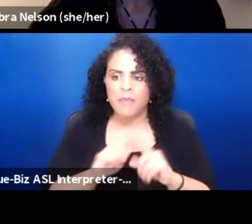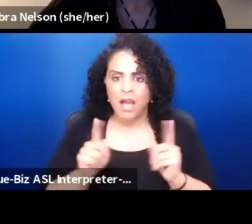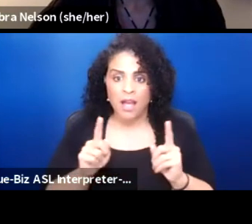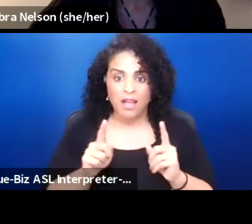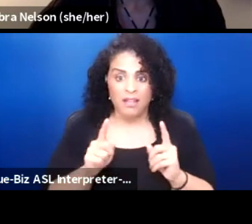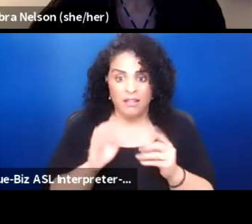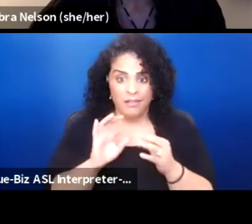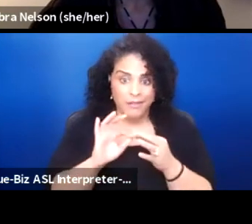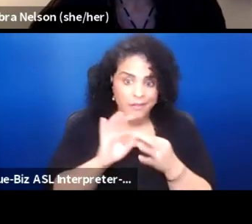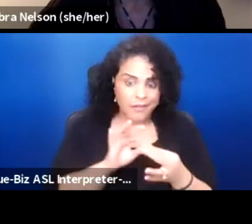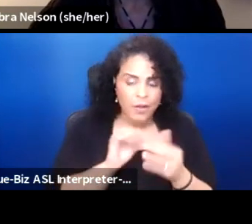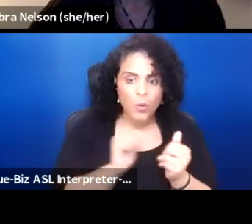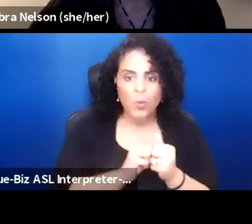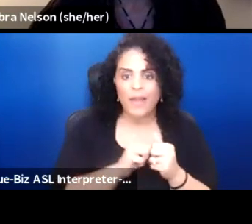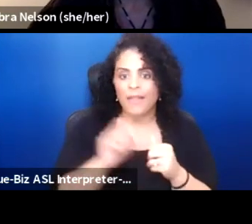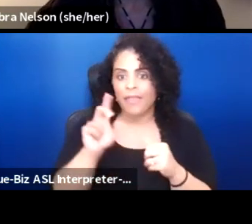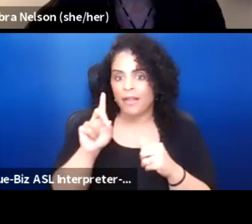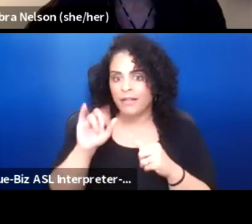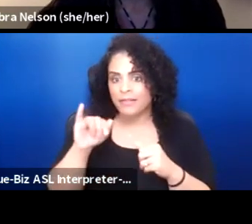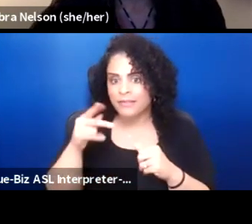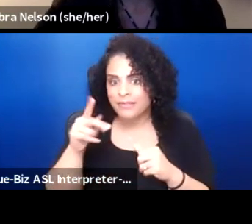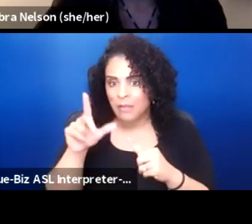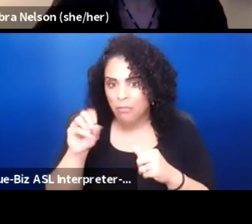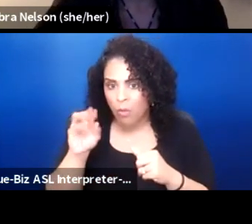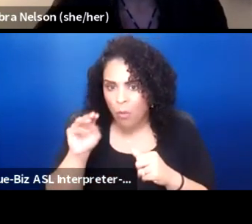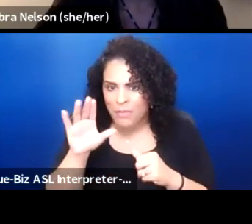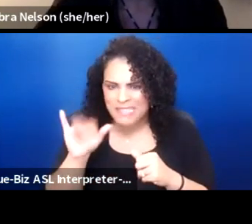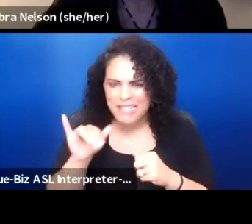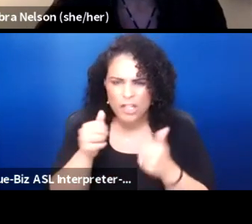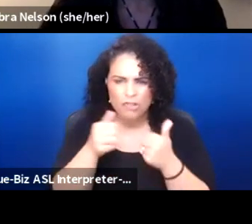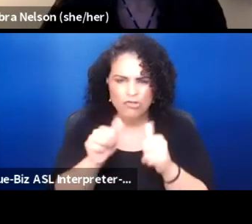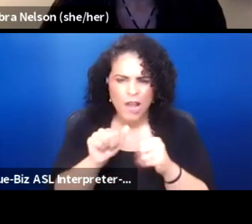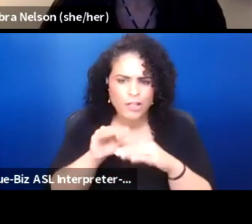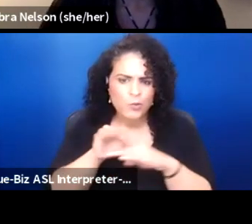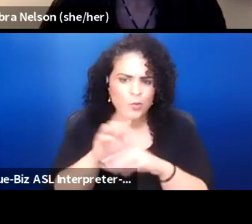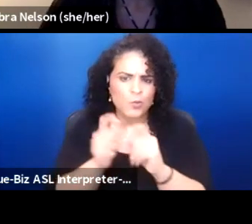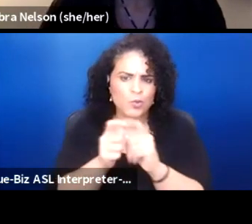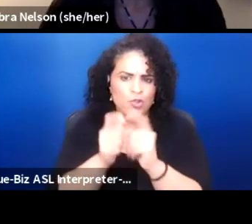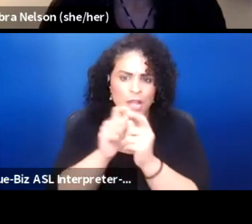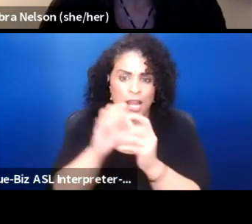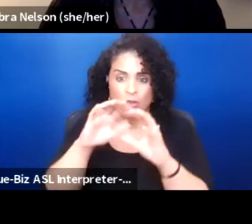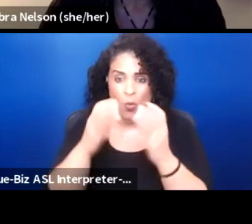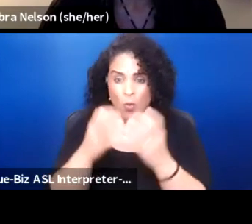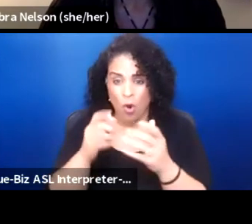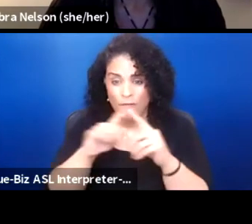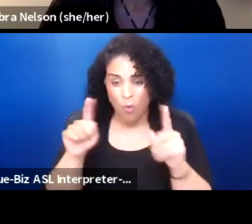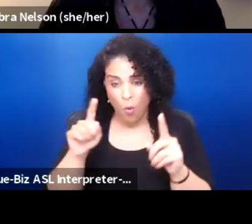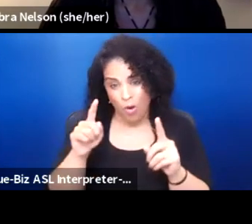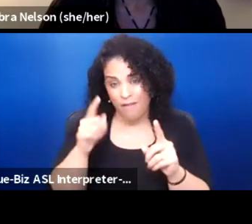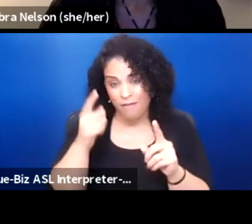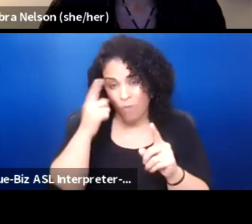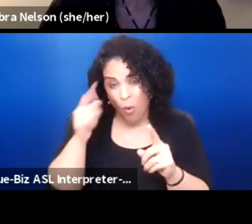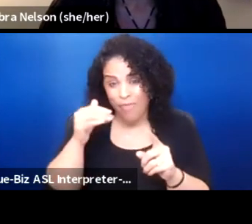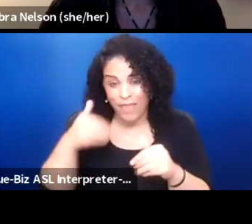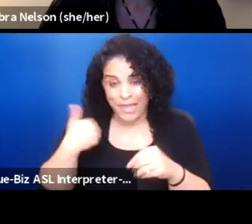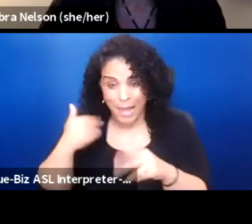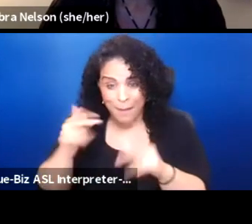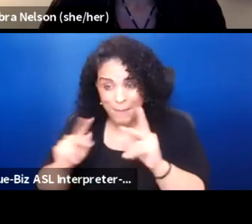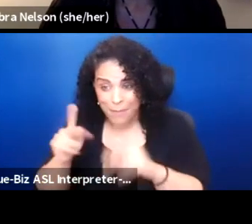and trying to make change the world for the better of our young people, I have two granddaughters and one grandson,